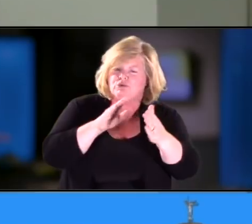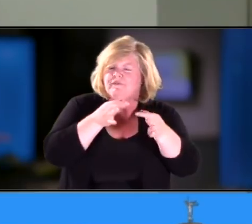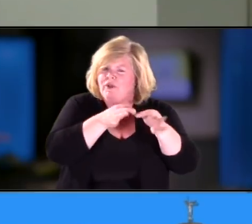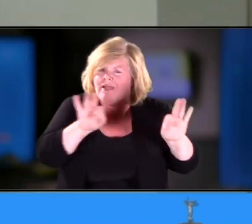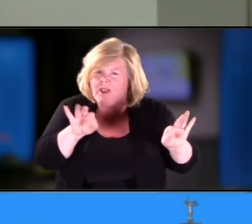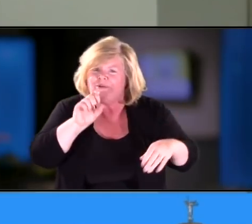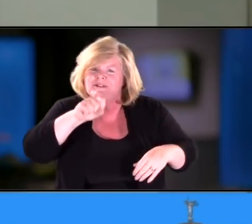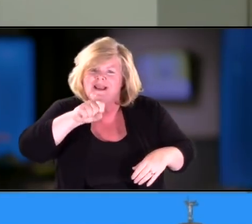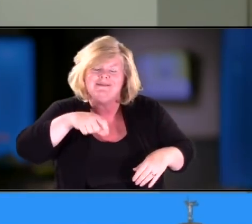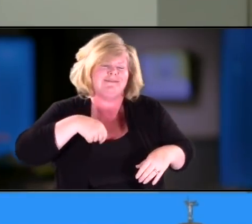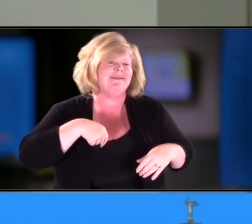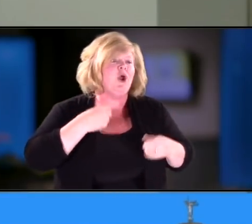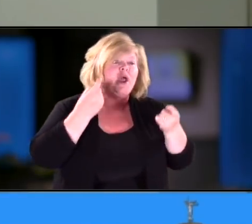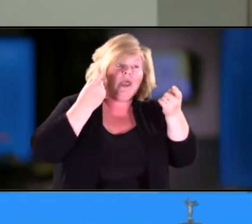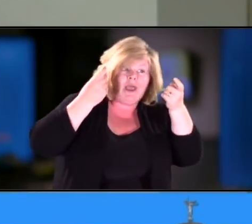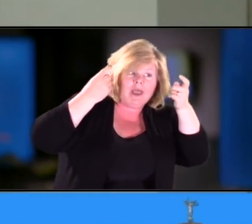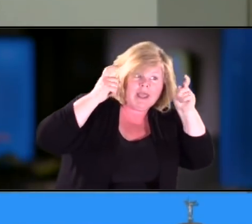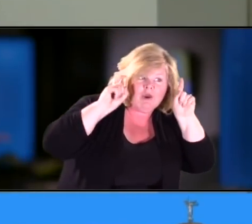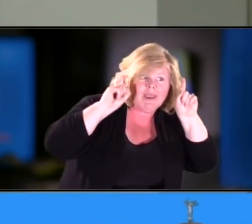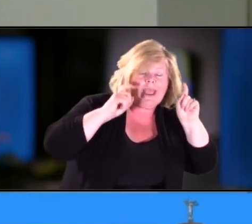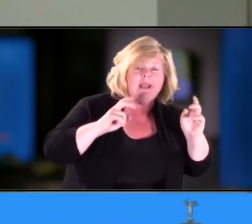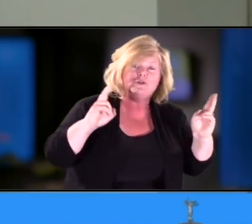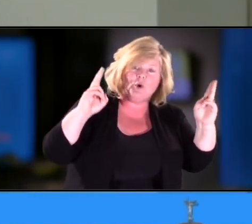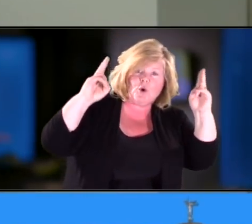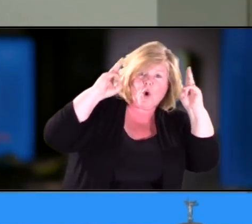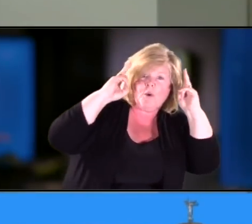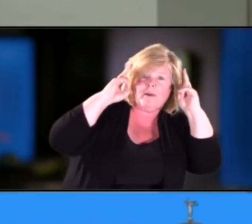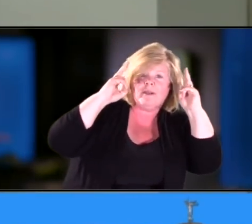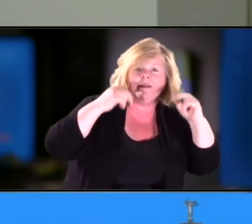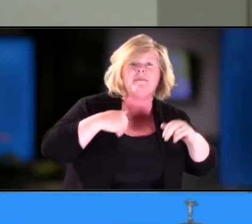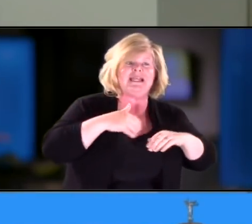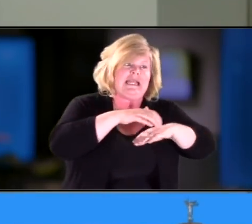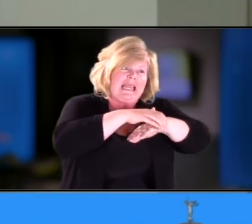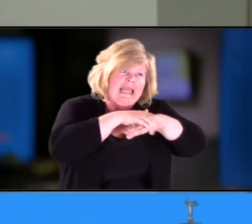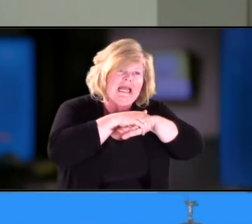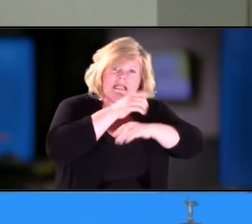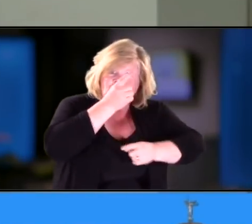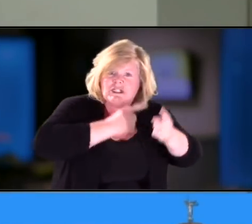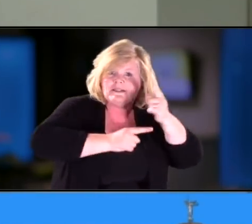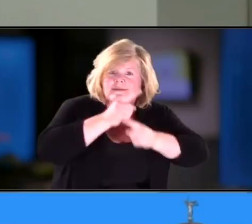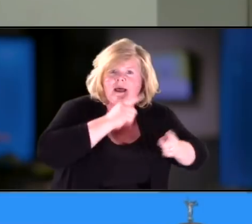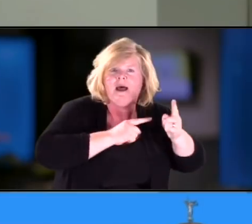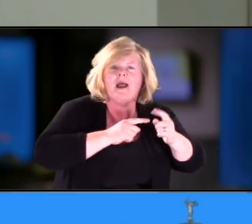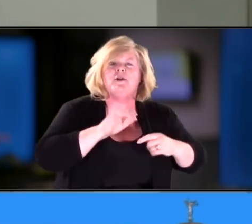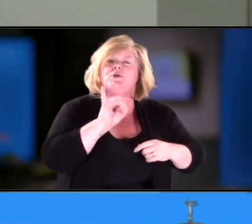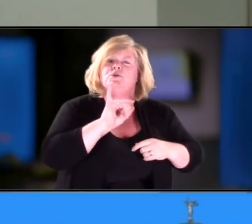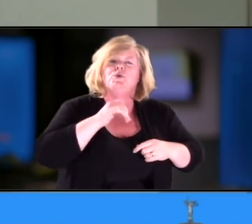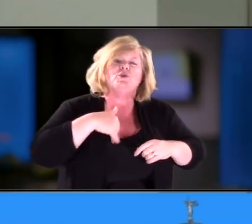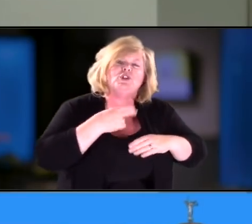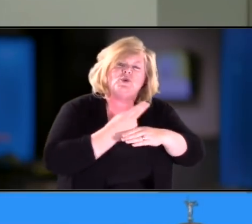hearing aids, soon-to-be cochlear implants, hopefully, an augmentative communication device,